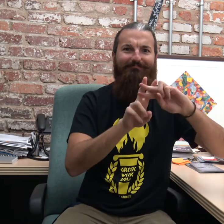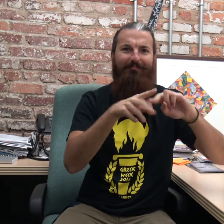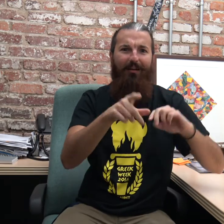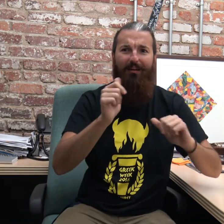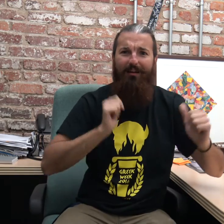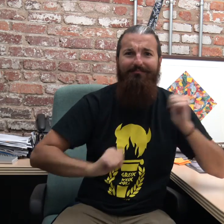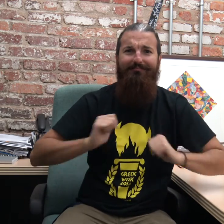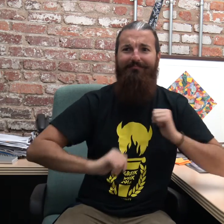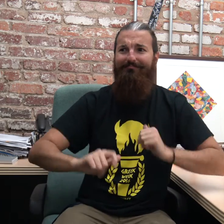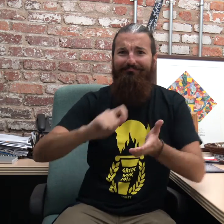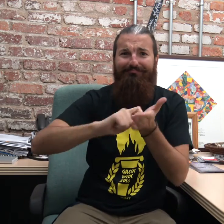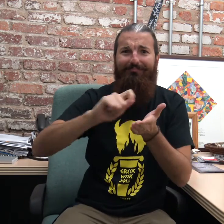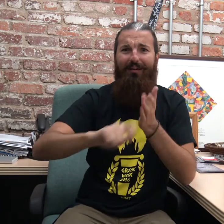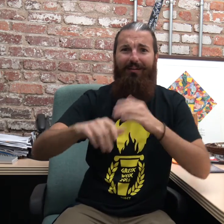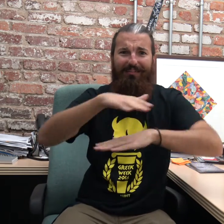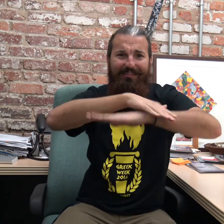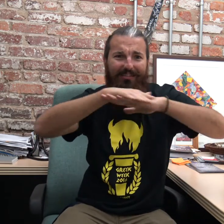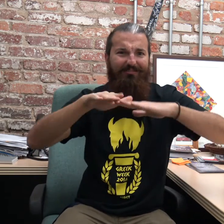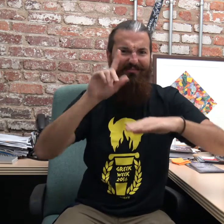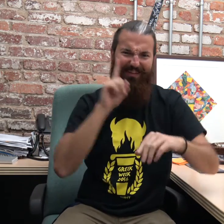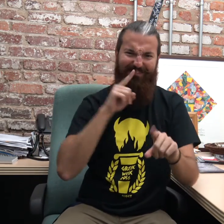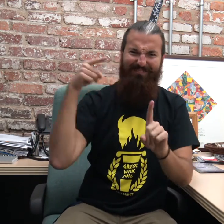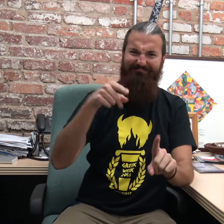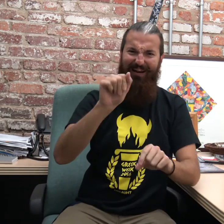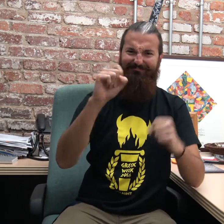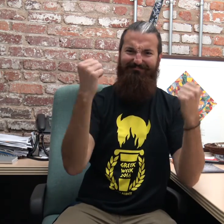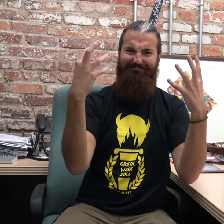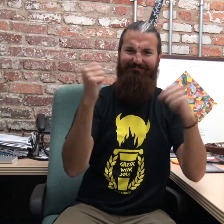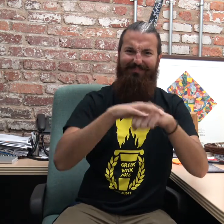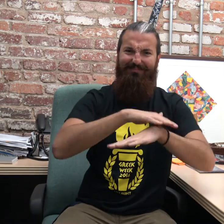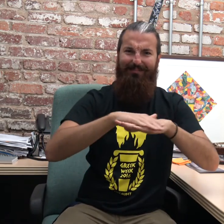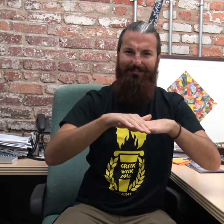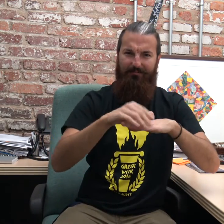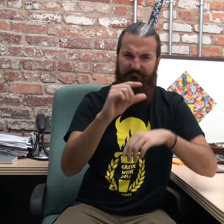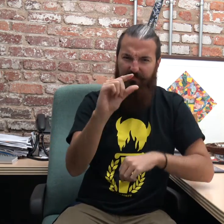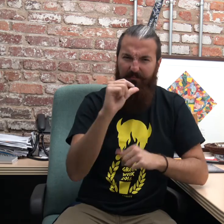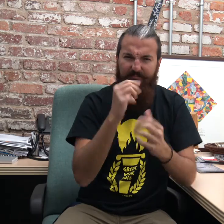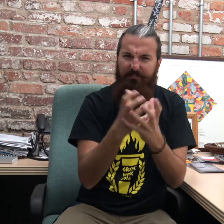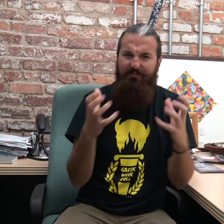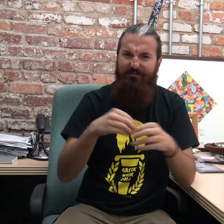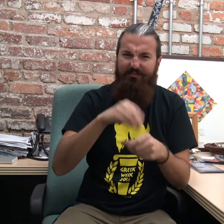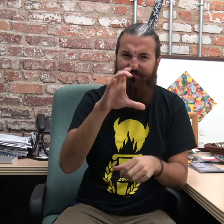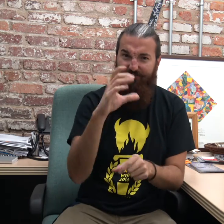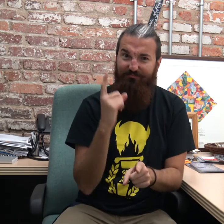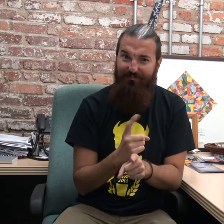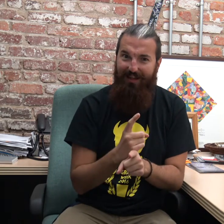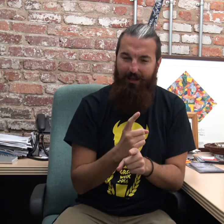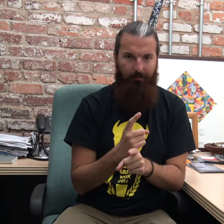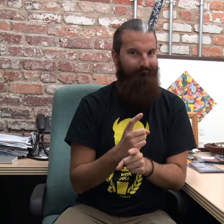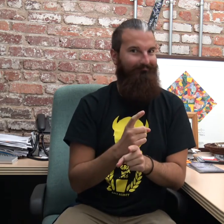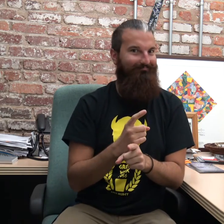for actors, writers, and on stage. Deaf people signing, and ASL on stage, there is not much in DC, right?